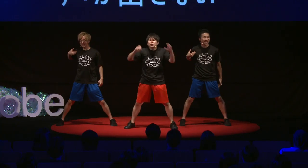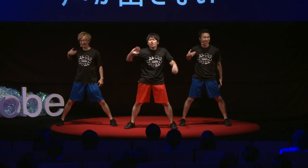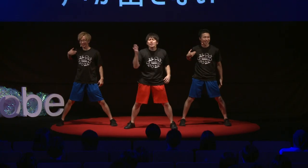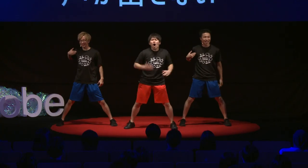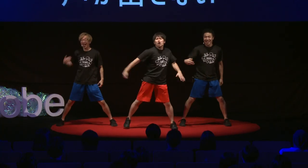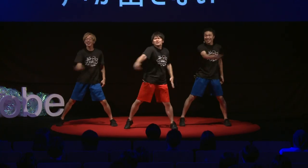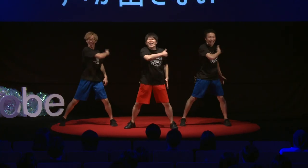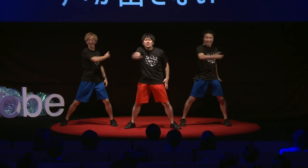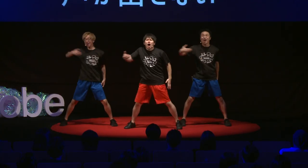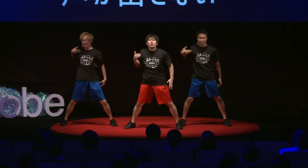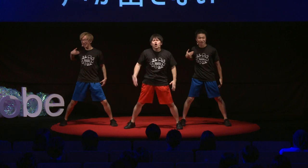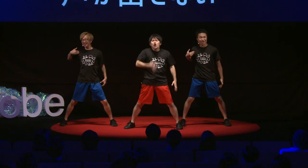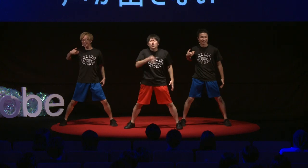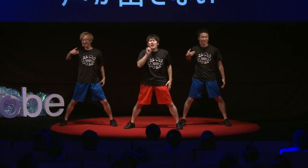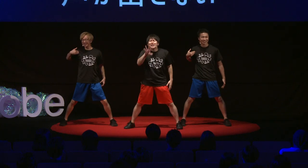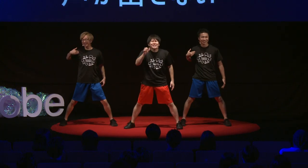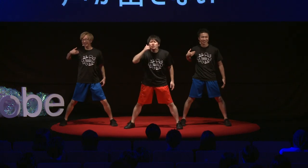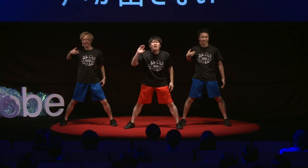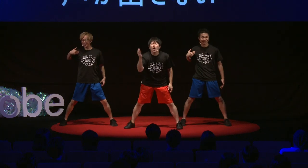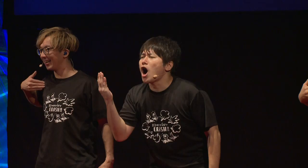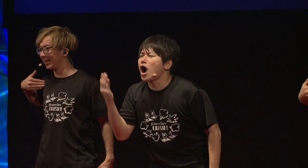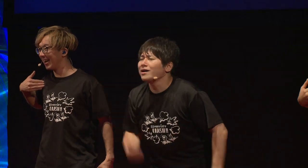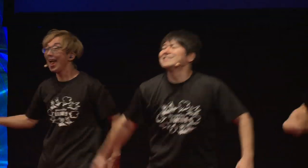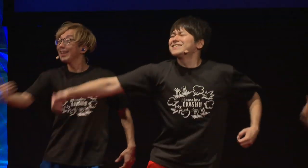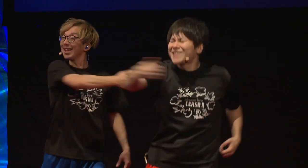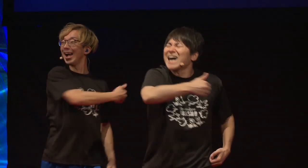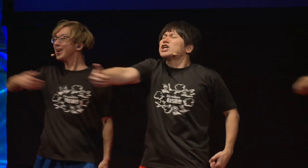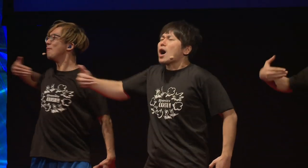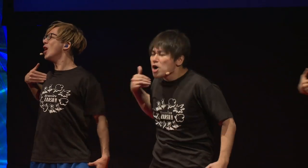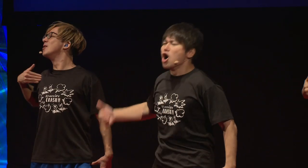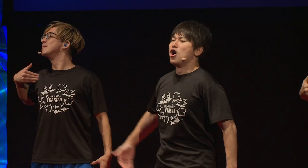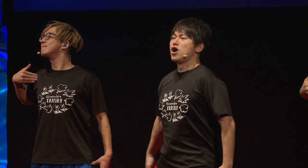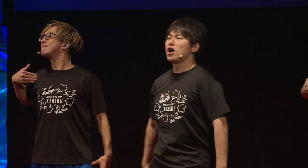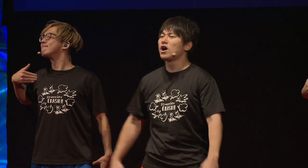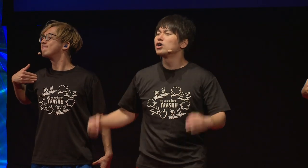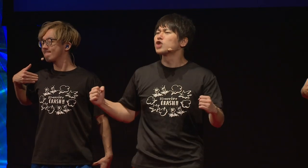O: Too noisy? Together: It's OK! O: Lost your voice? Together: It's OK!